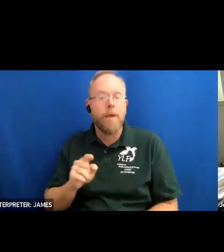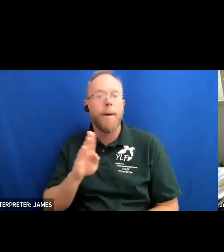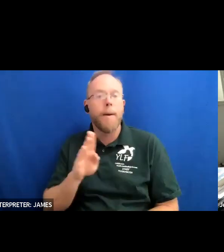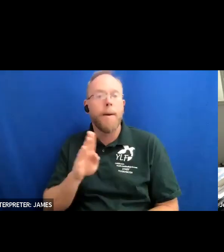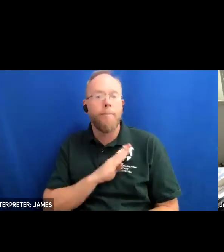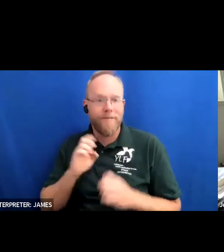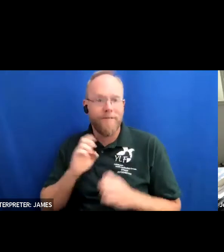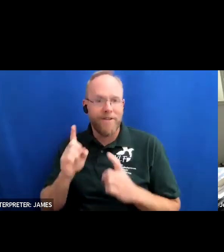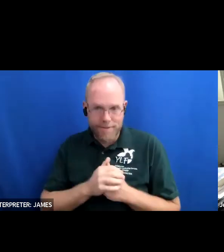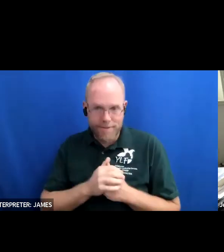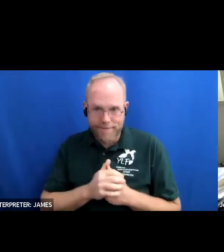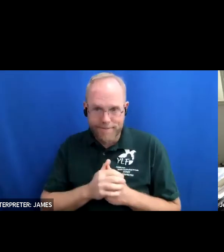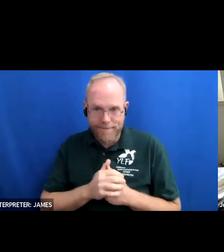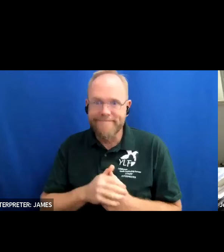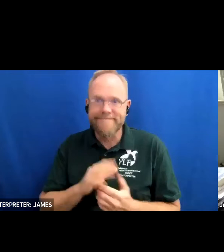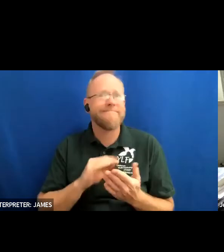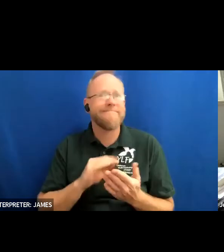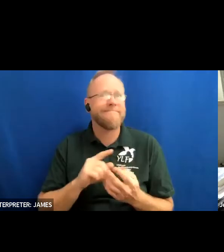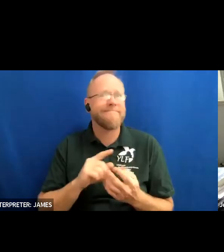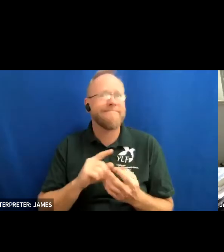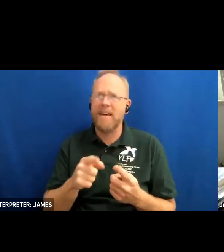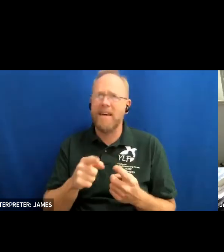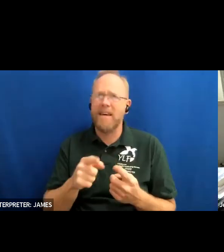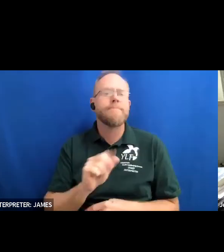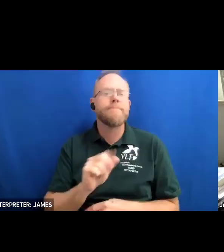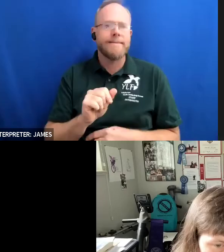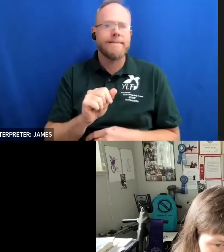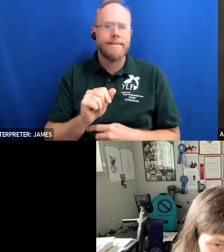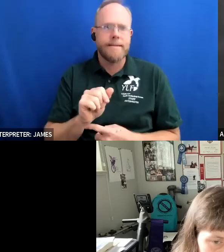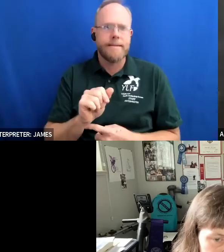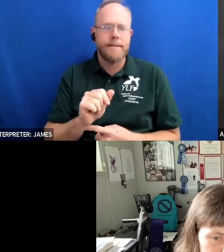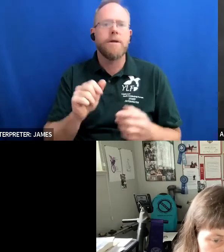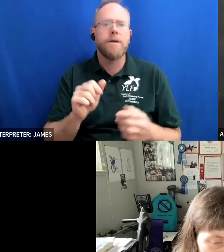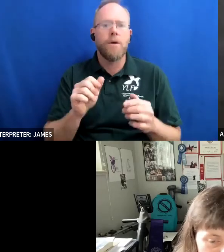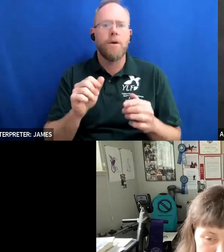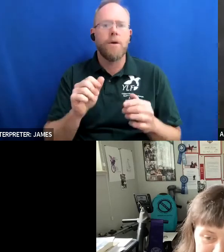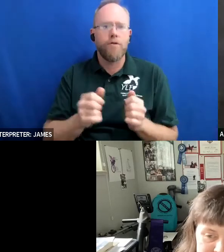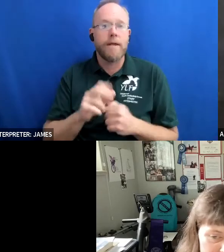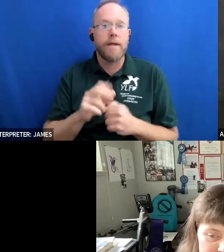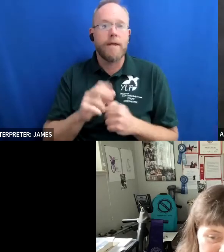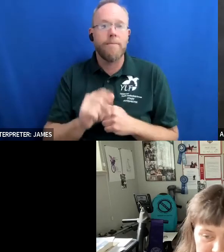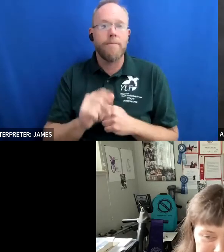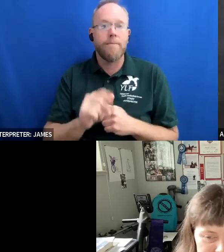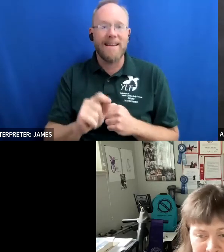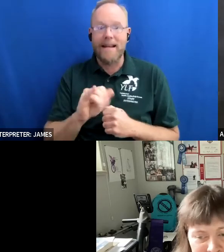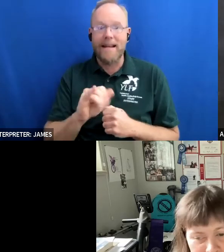with disabilities education act or idea to kaylee and i that meant that we did not have to